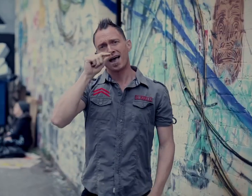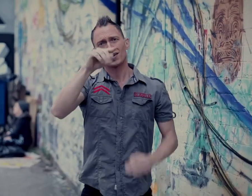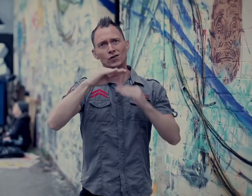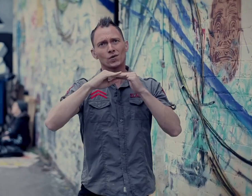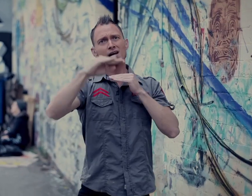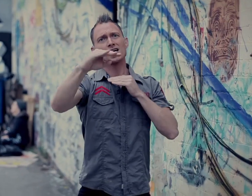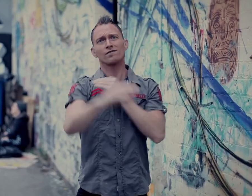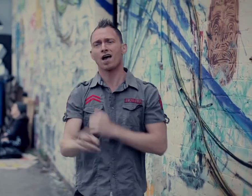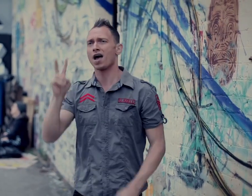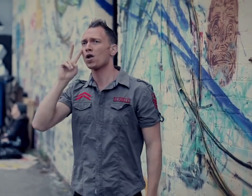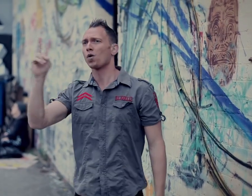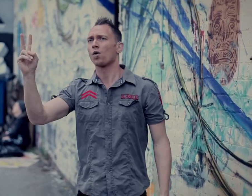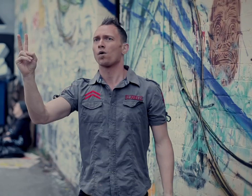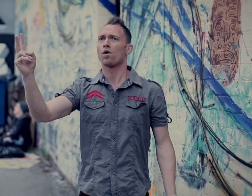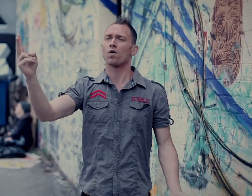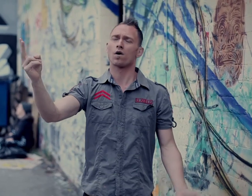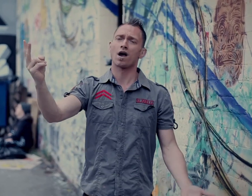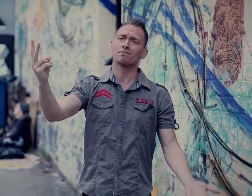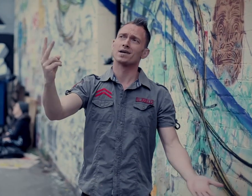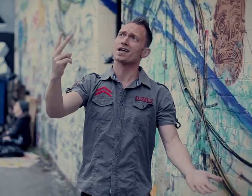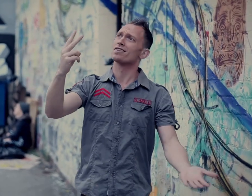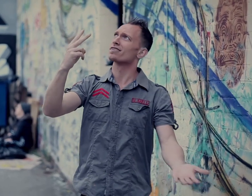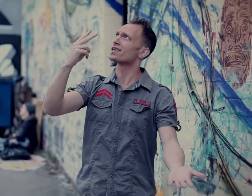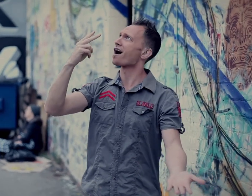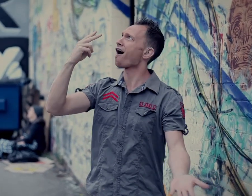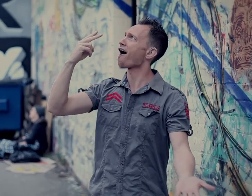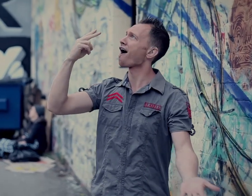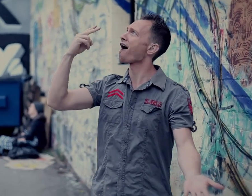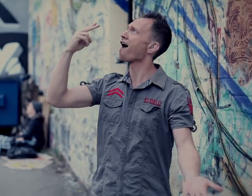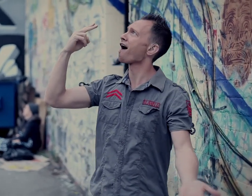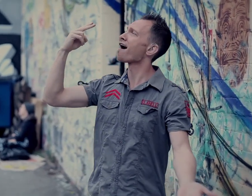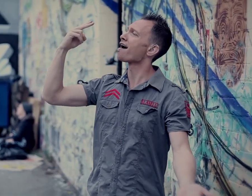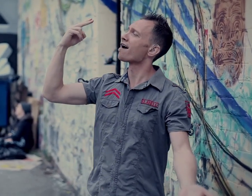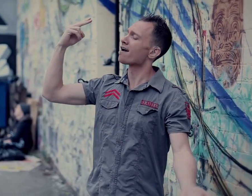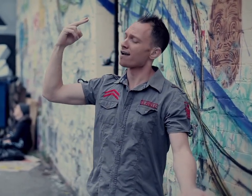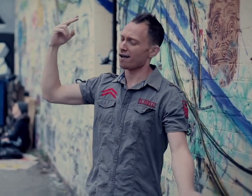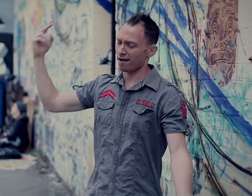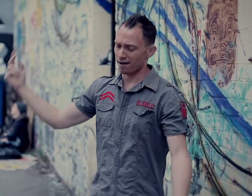Can you even look me in the eye?